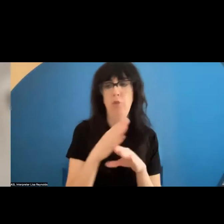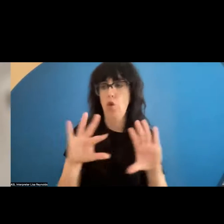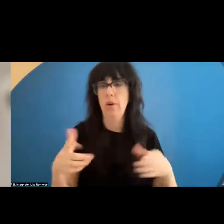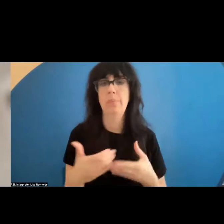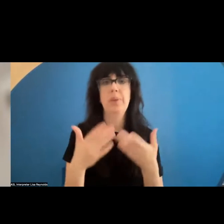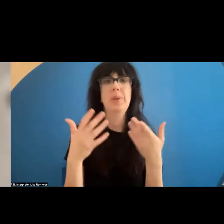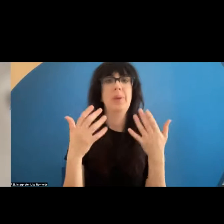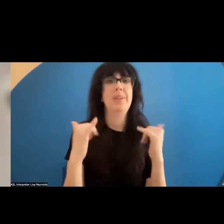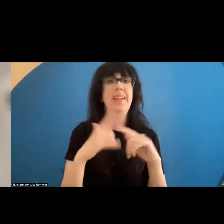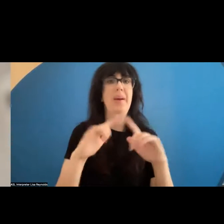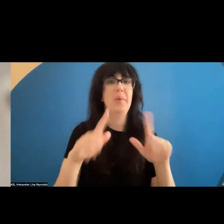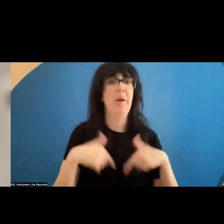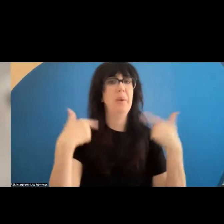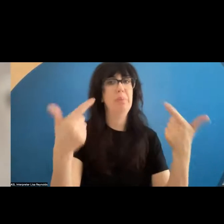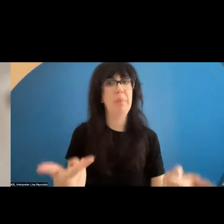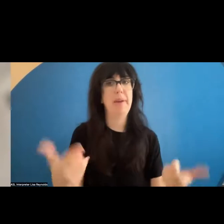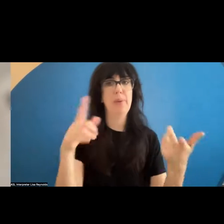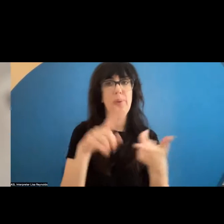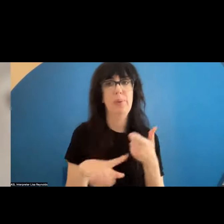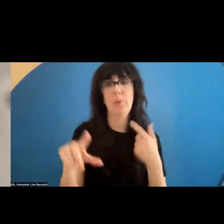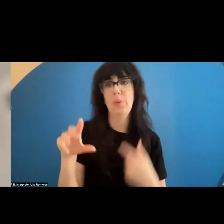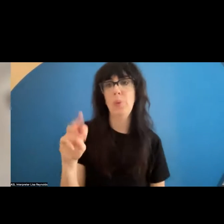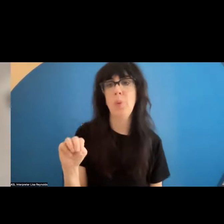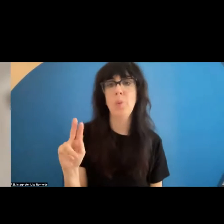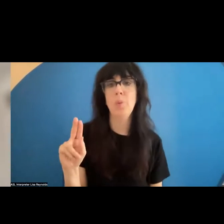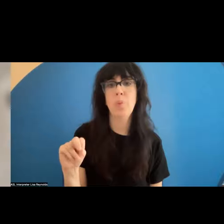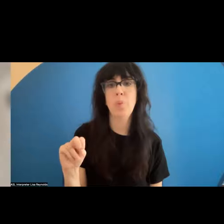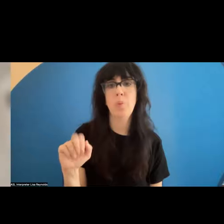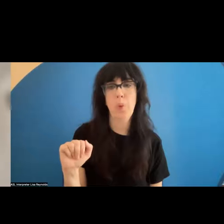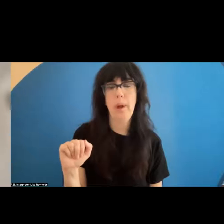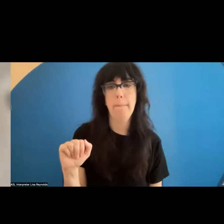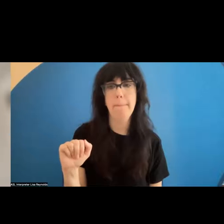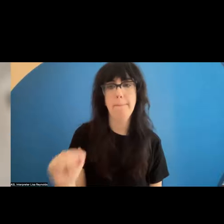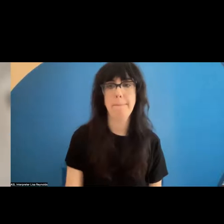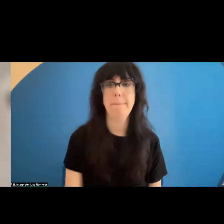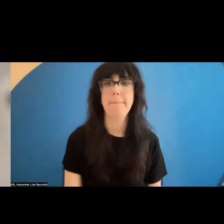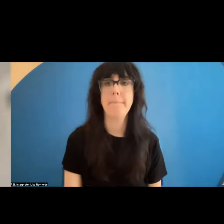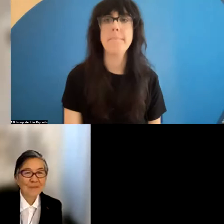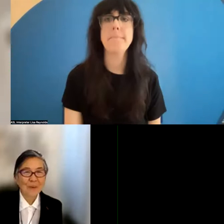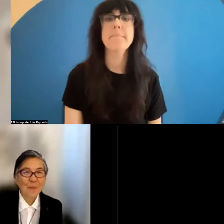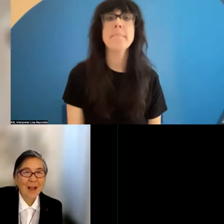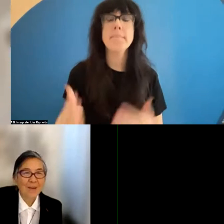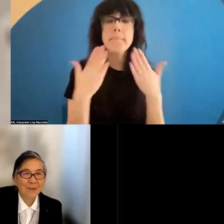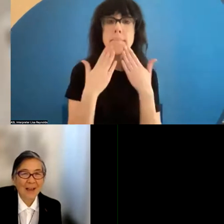be multiformed. With that, I will pass it along to Muna. >> Muna Tseng: Thank you, David. Wow